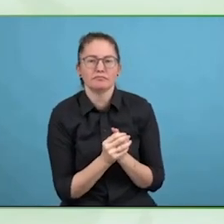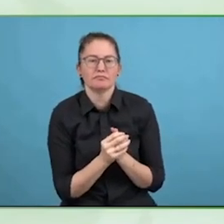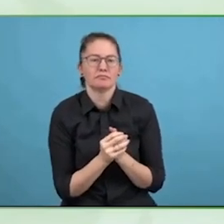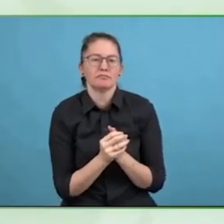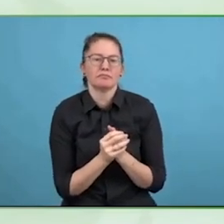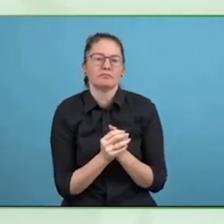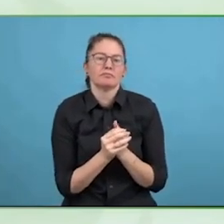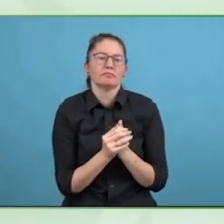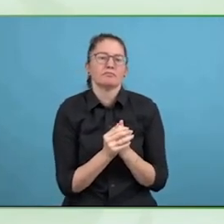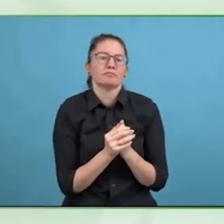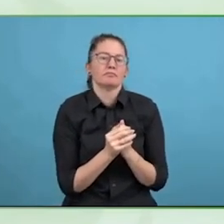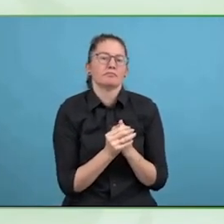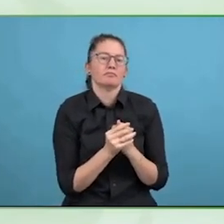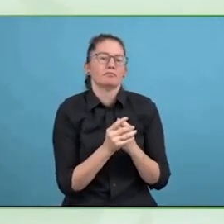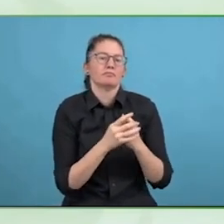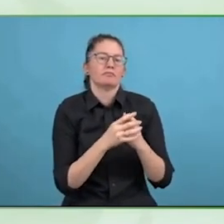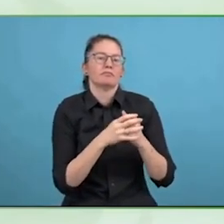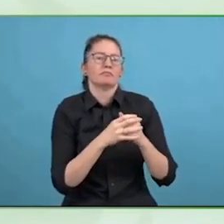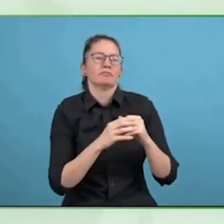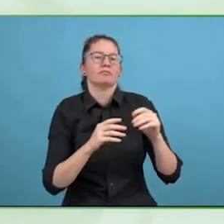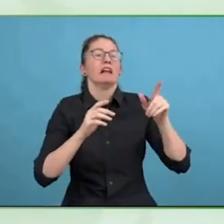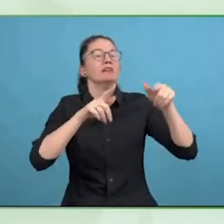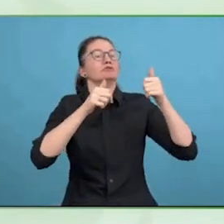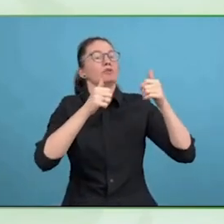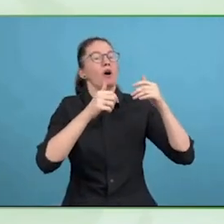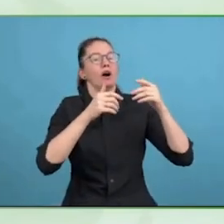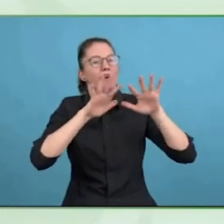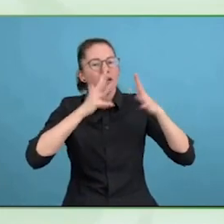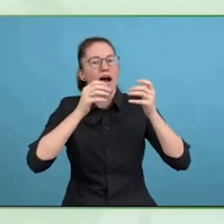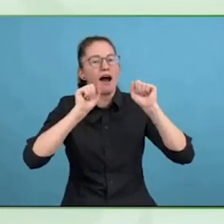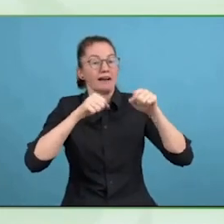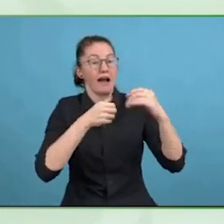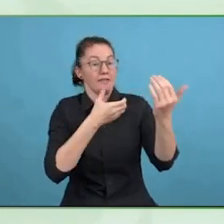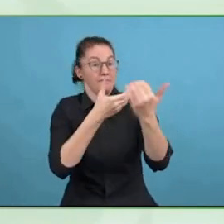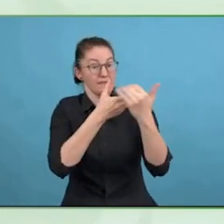that they need to make change within their organisations, to